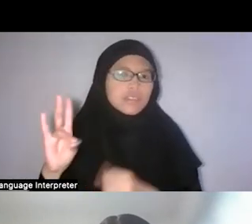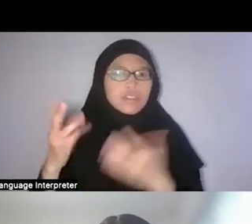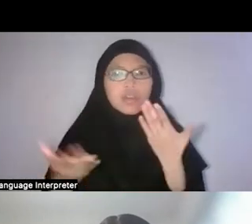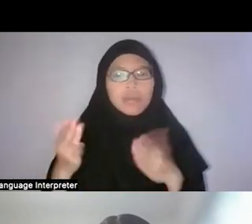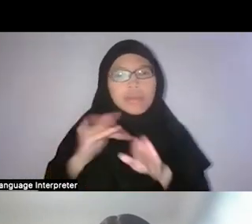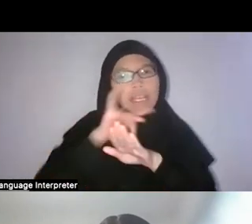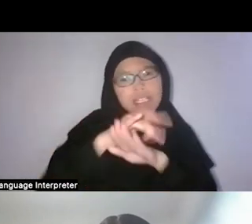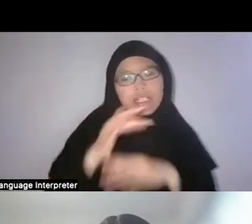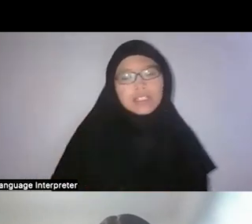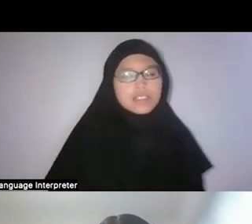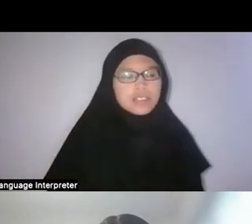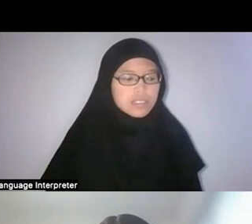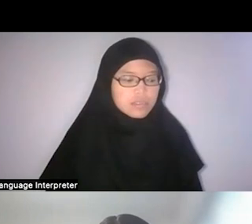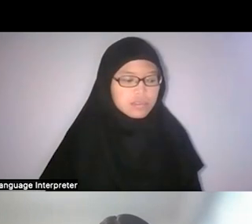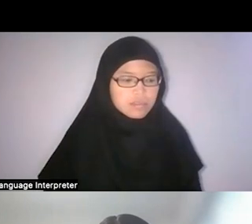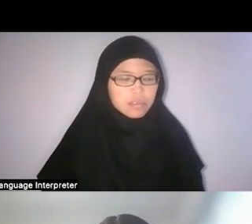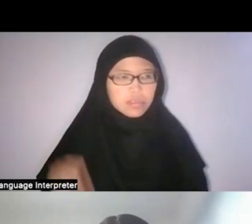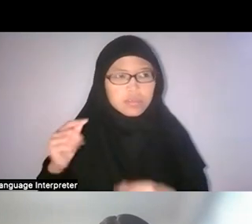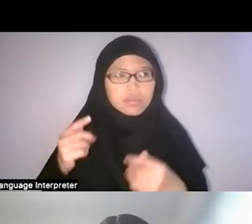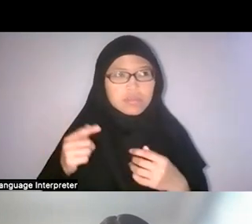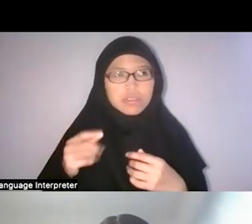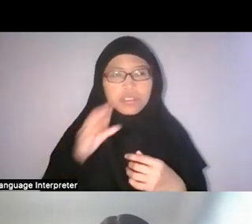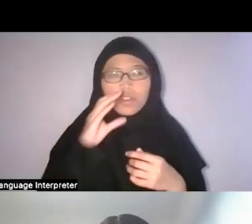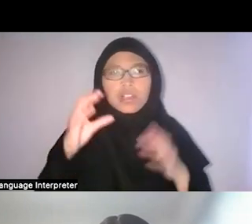to, I think it’s called “a city in a garden”.